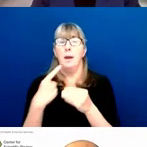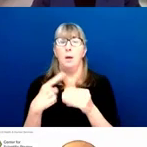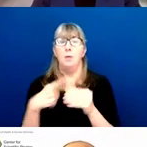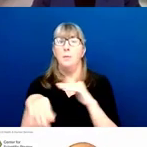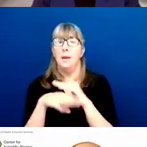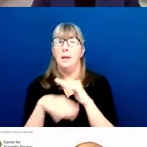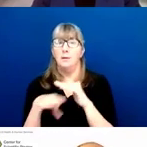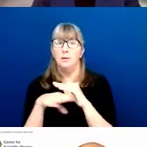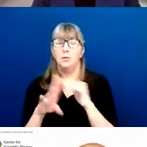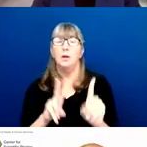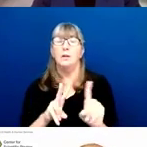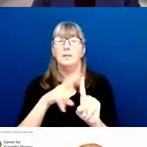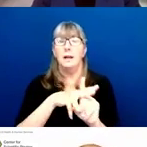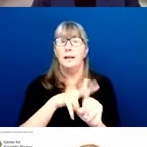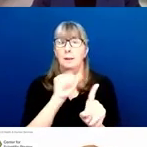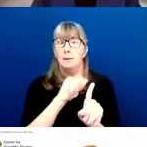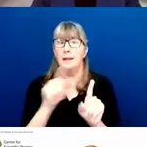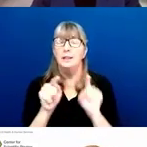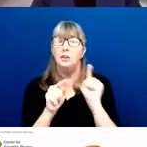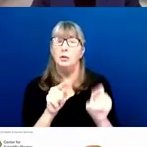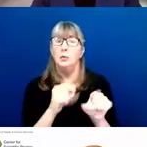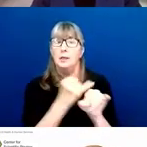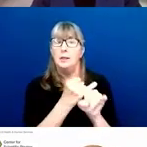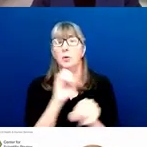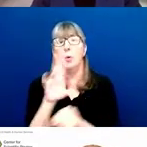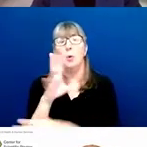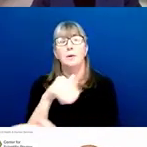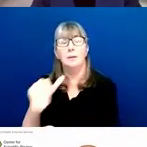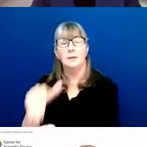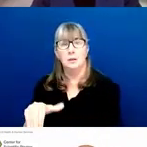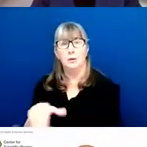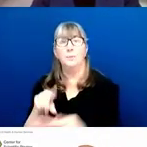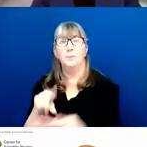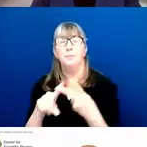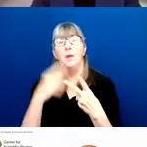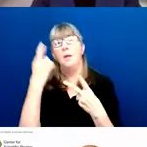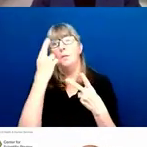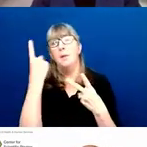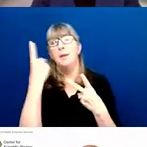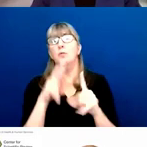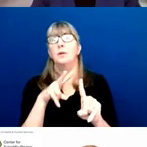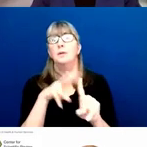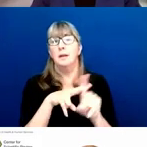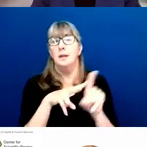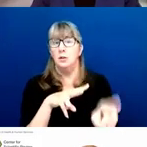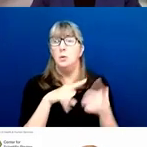to an institute or a center, the basis for assigning an application to a study section,